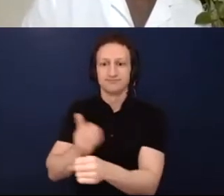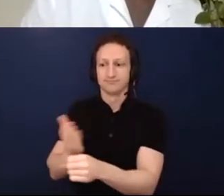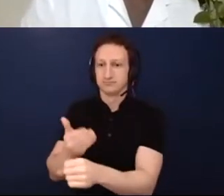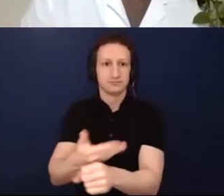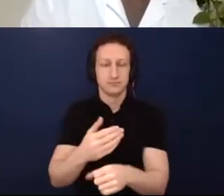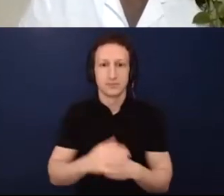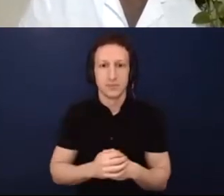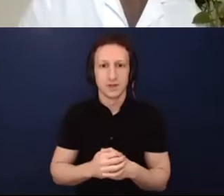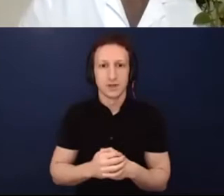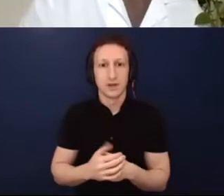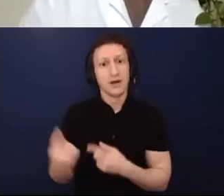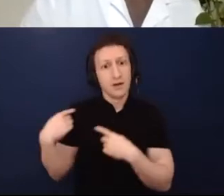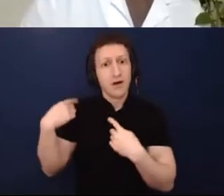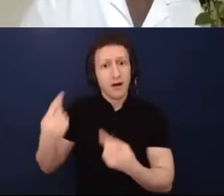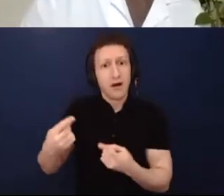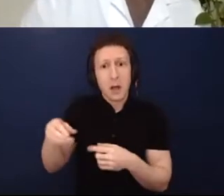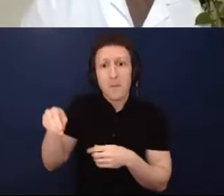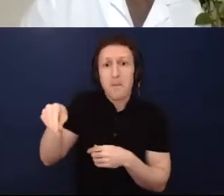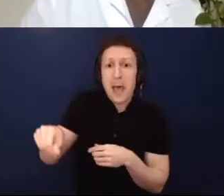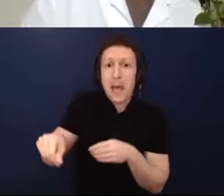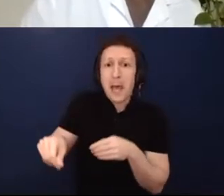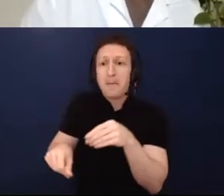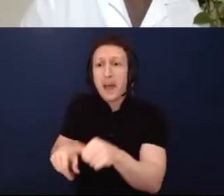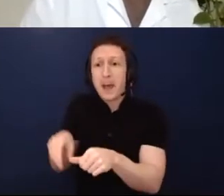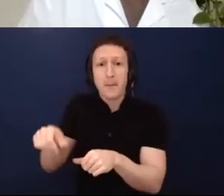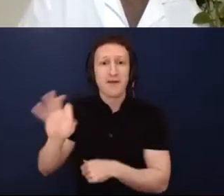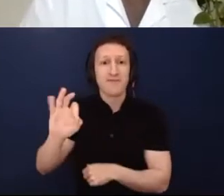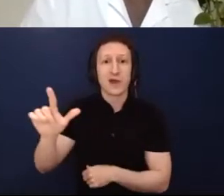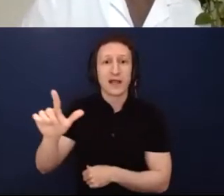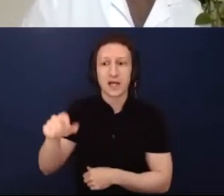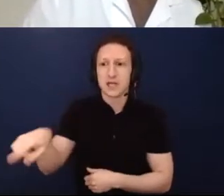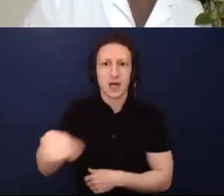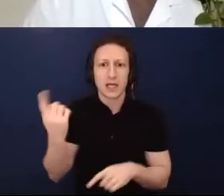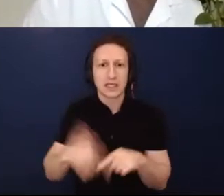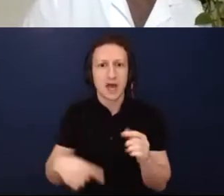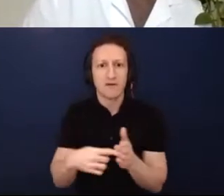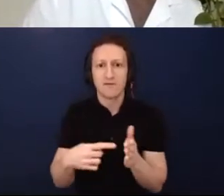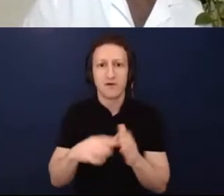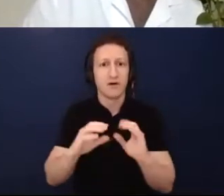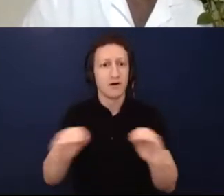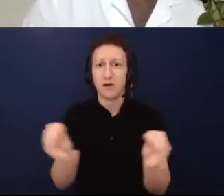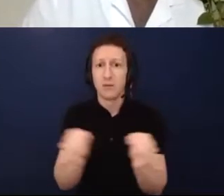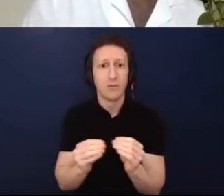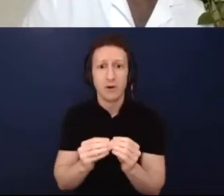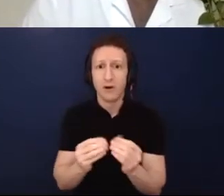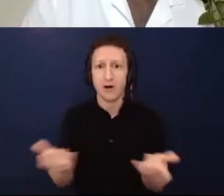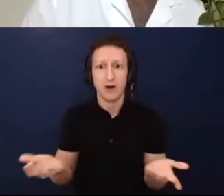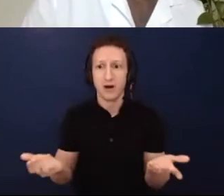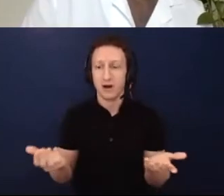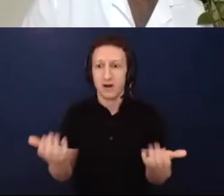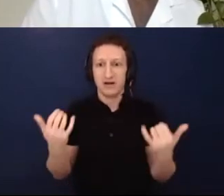is on this freelance part-time, you know flexible kind of contracting with arts